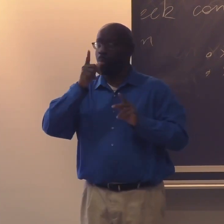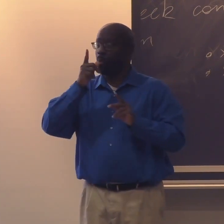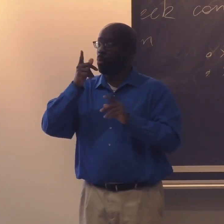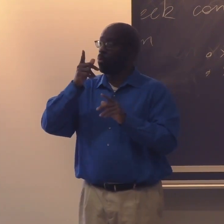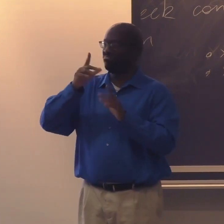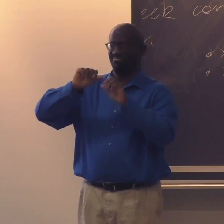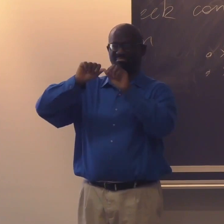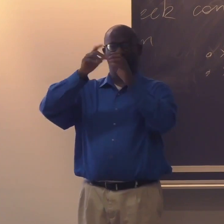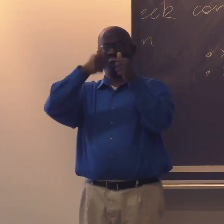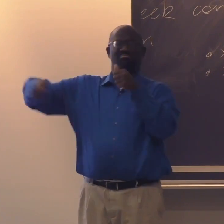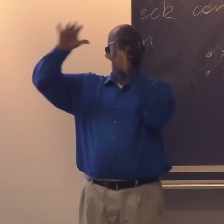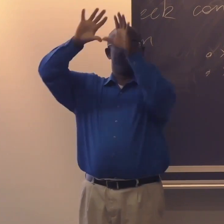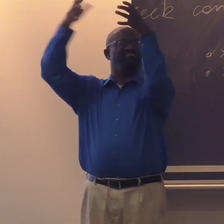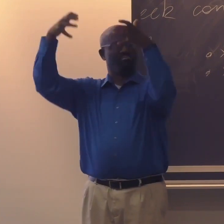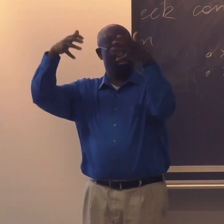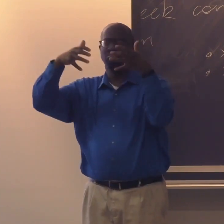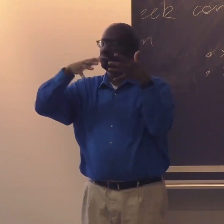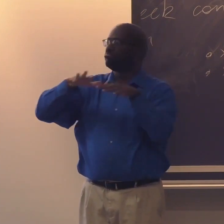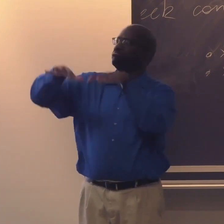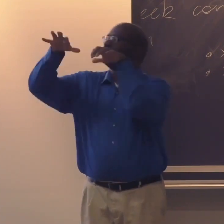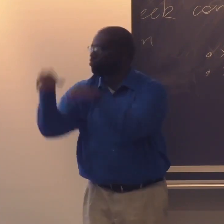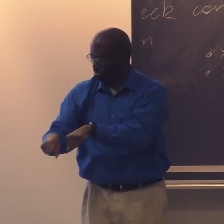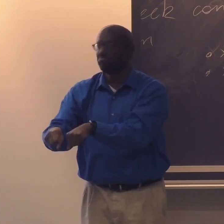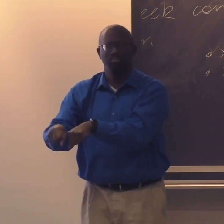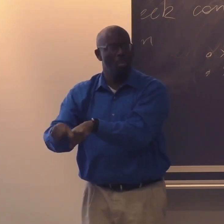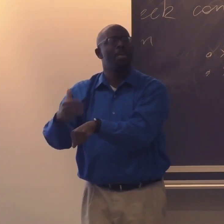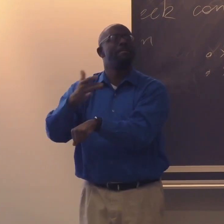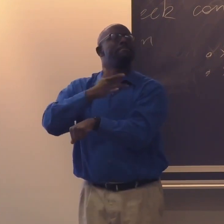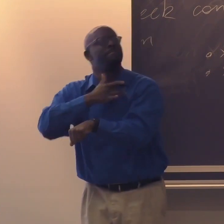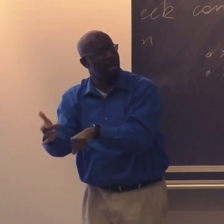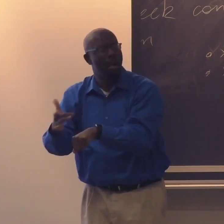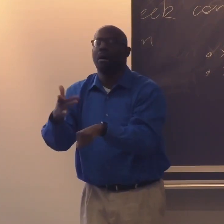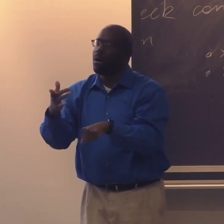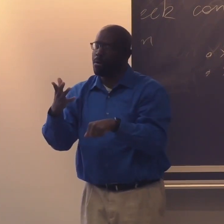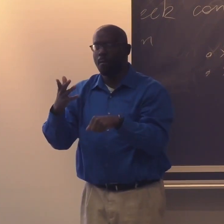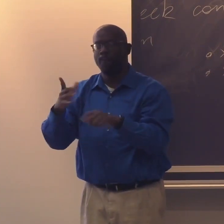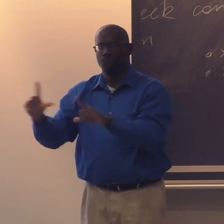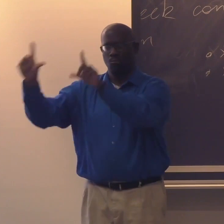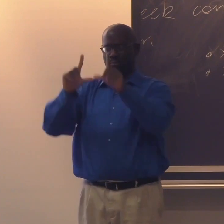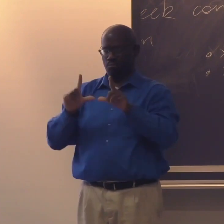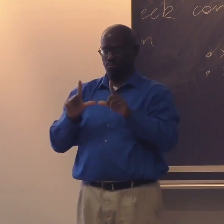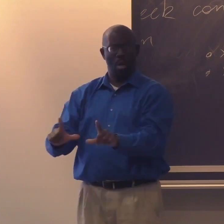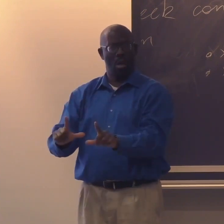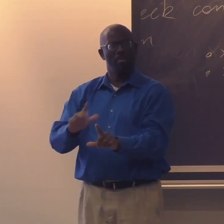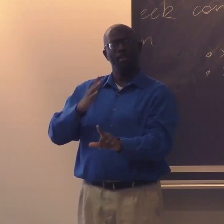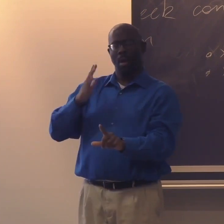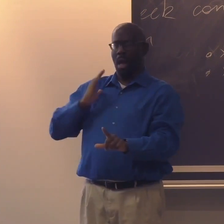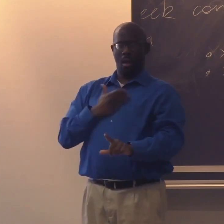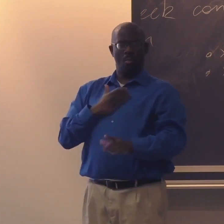Oftentimes the dominant culture will